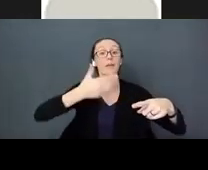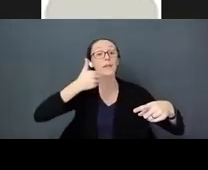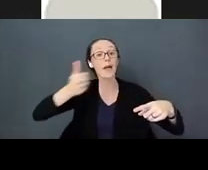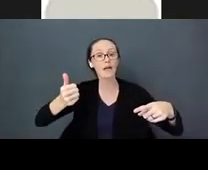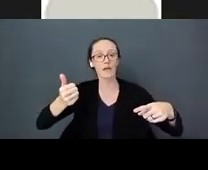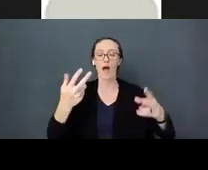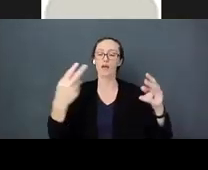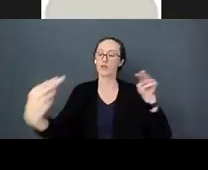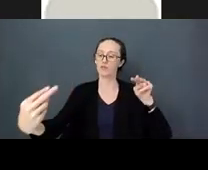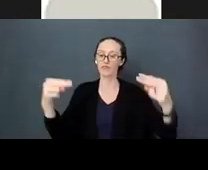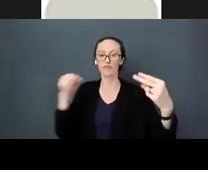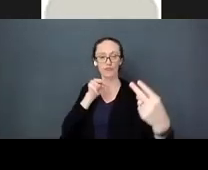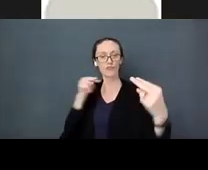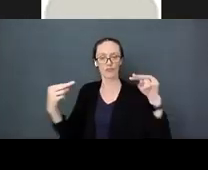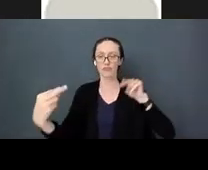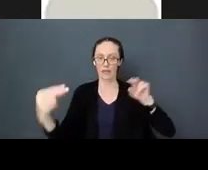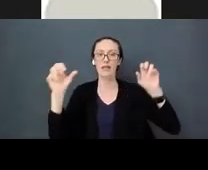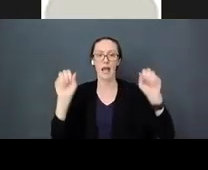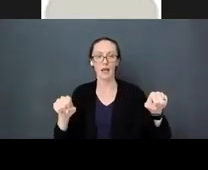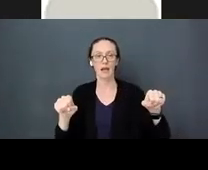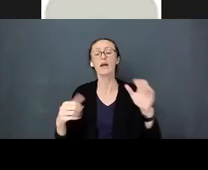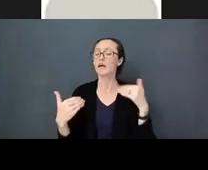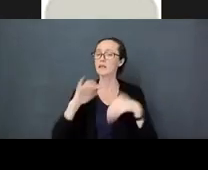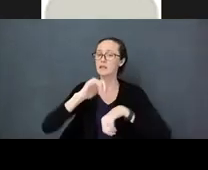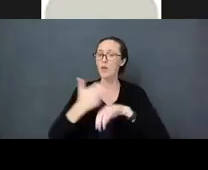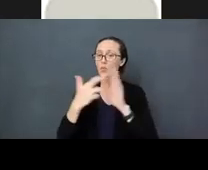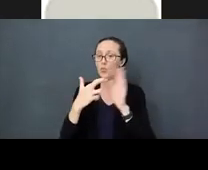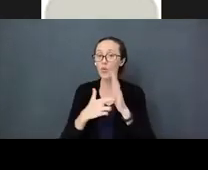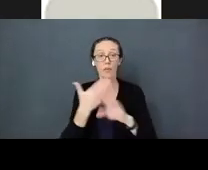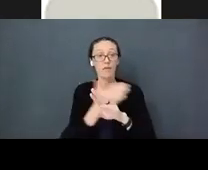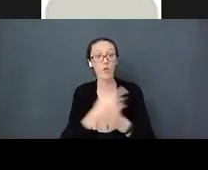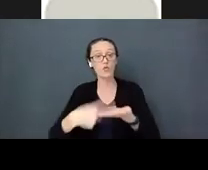Having rules so that before you talk, you raise your hand for a deaf child, so you know who is